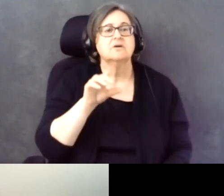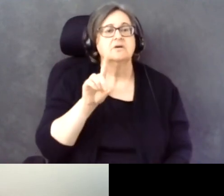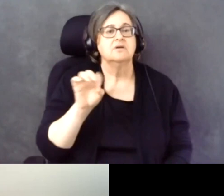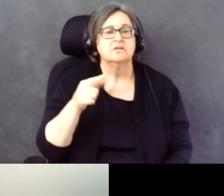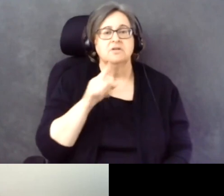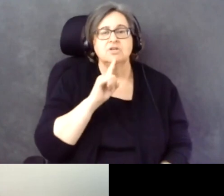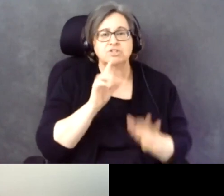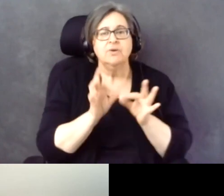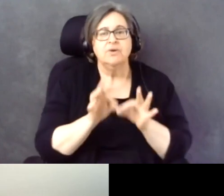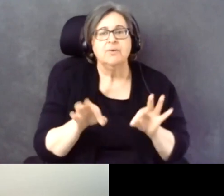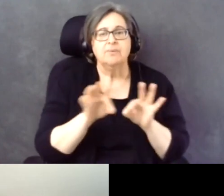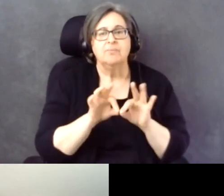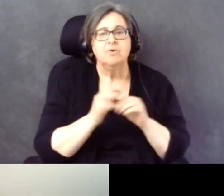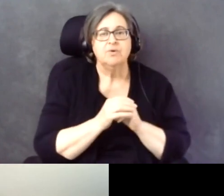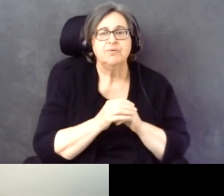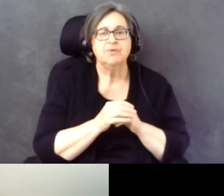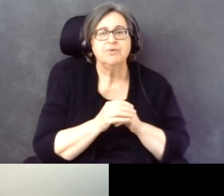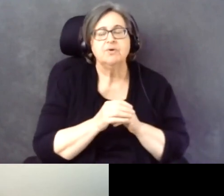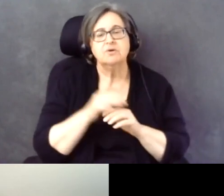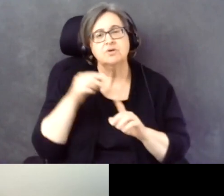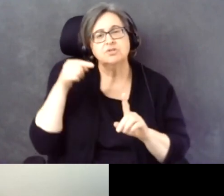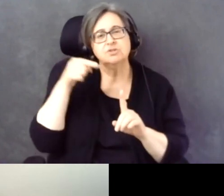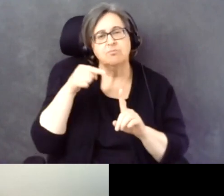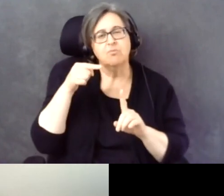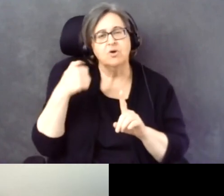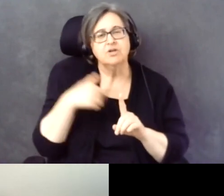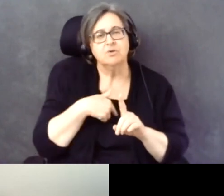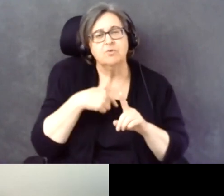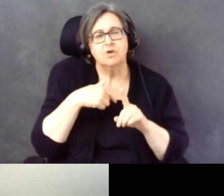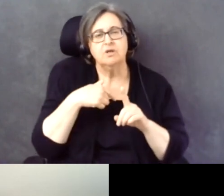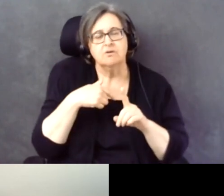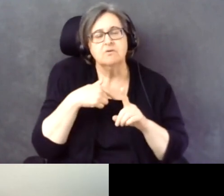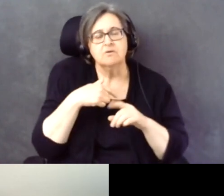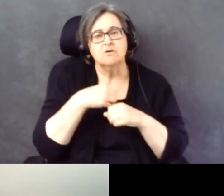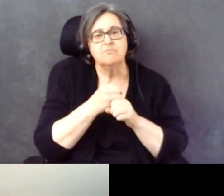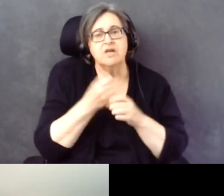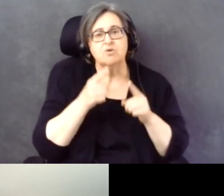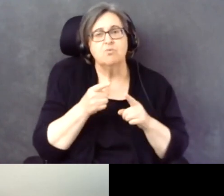In fact, that's a point we made when we presented the results to the election assistance commission